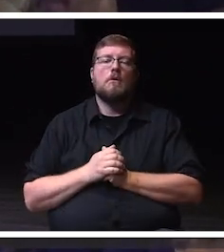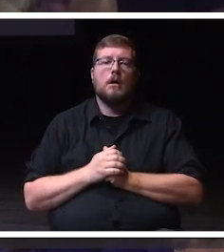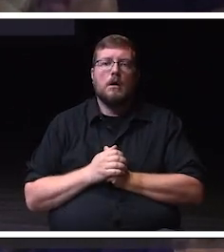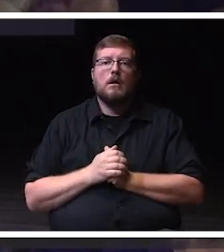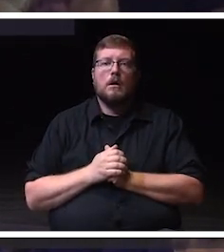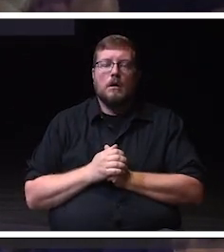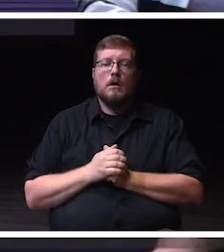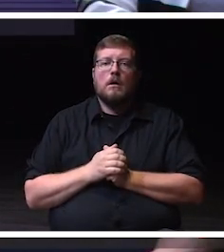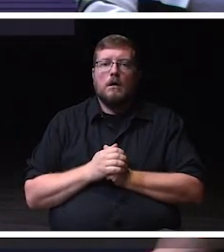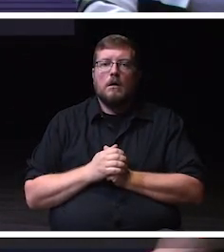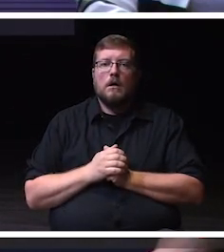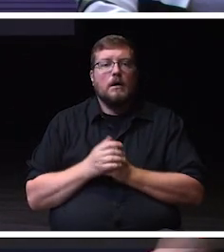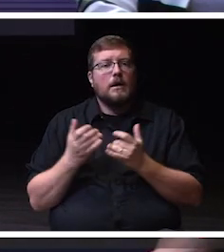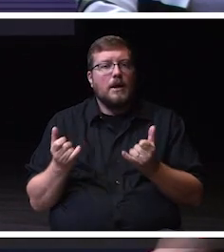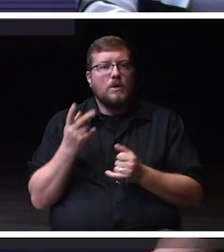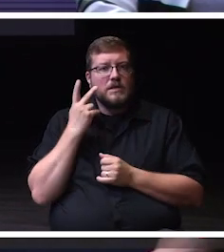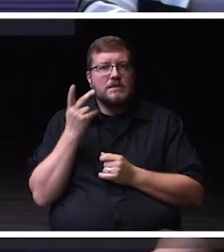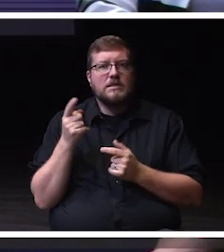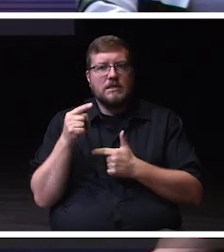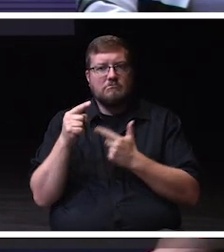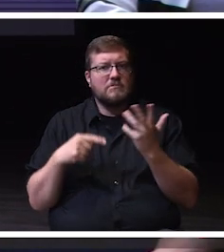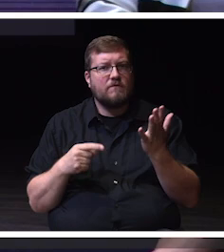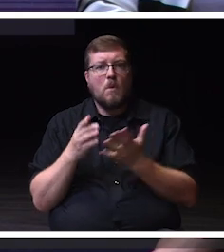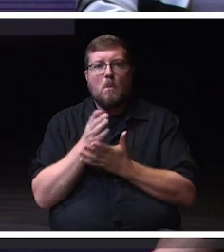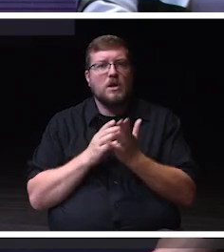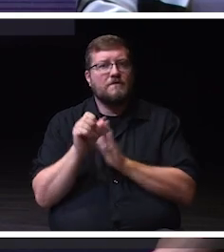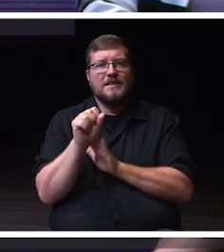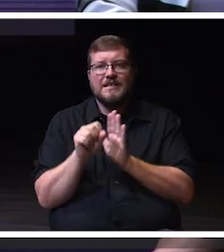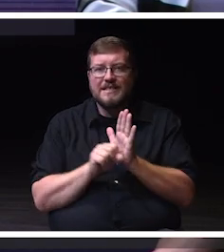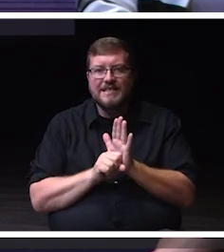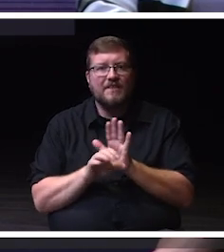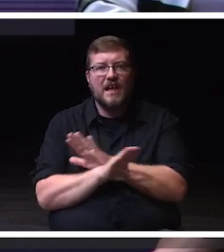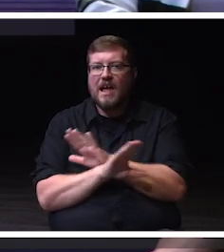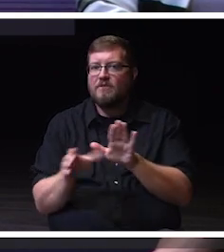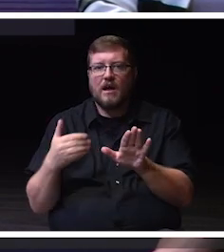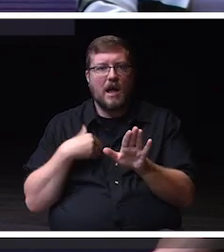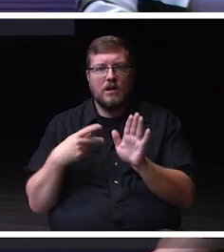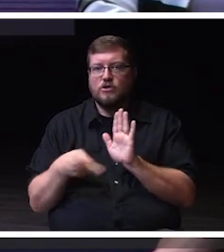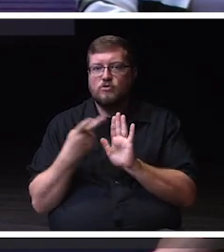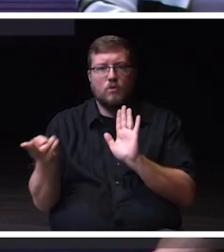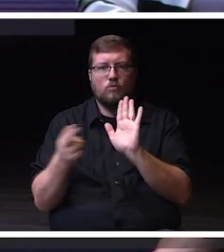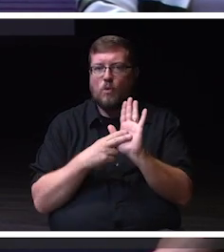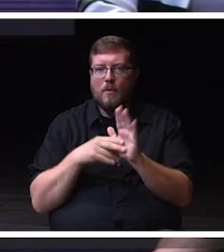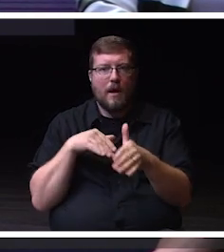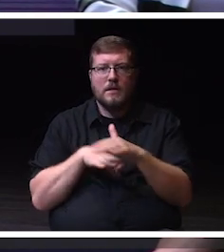To a lot of the different corners of our state that haven't had dual enrollment access, our partners in education program